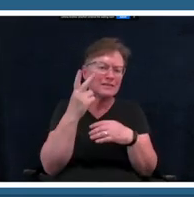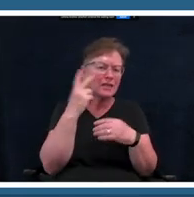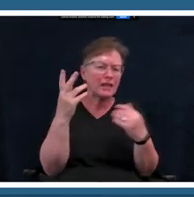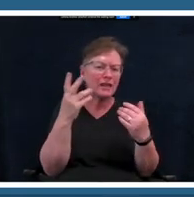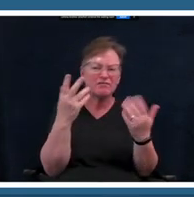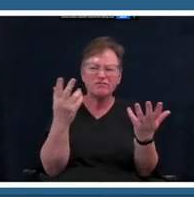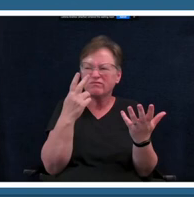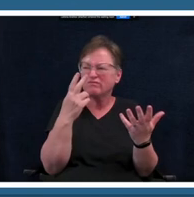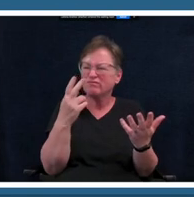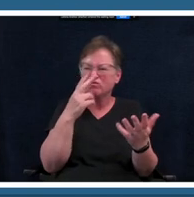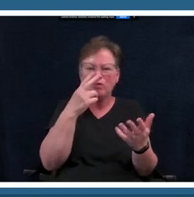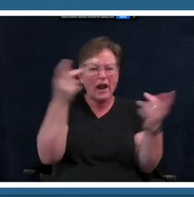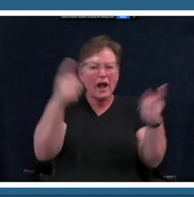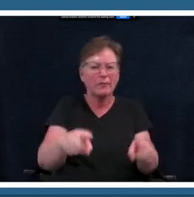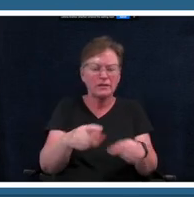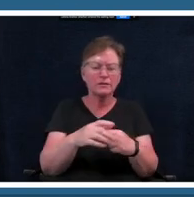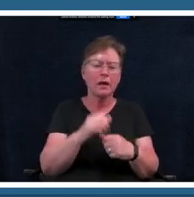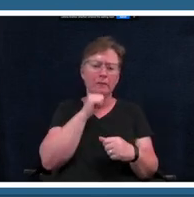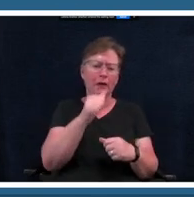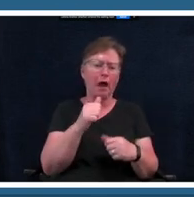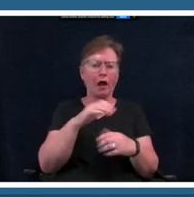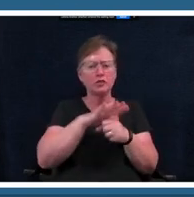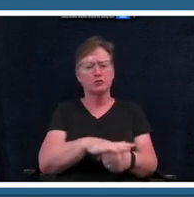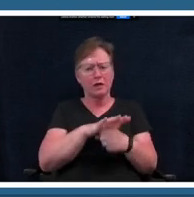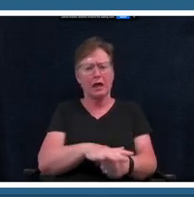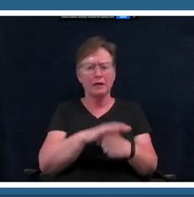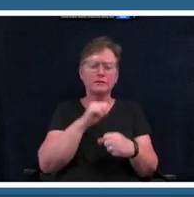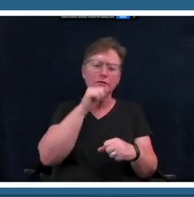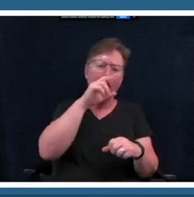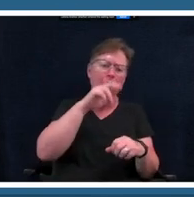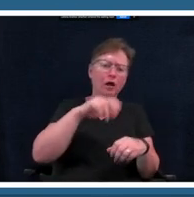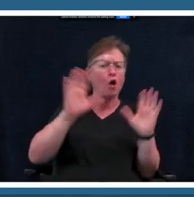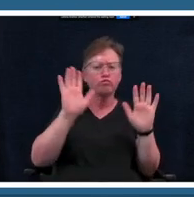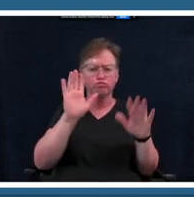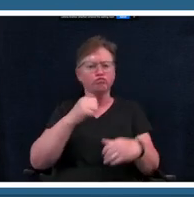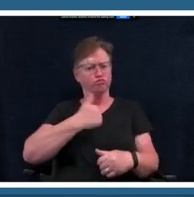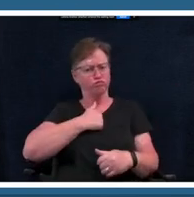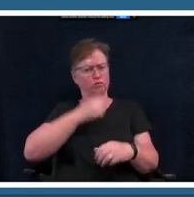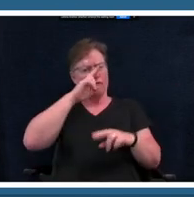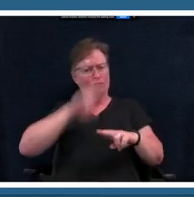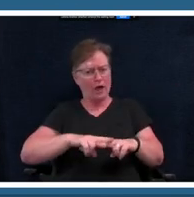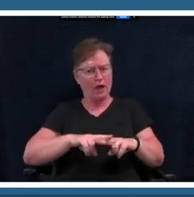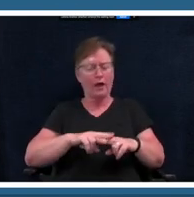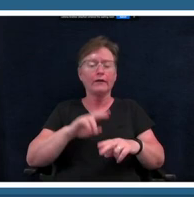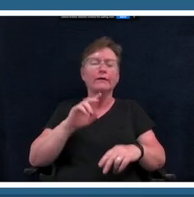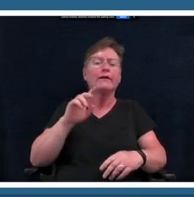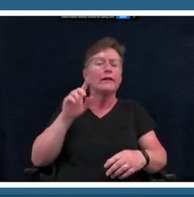out about oh this doesn't sound right it doesn't feel right i'm literally just